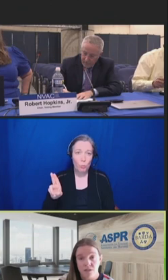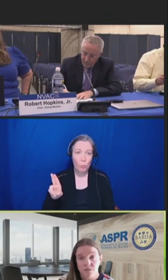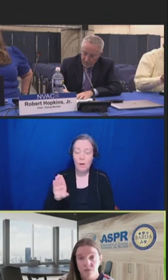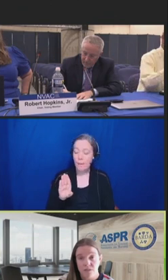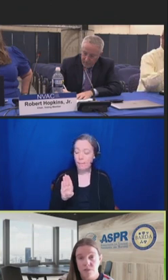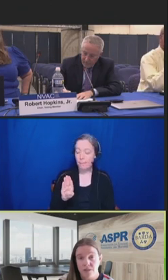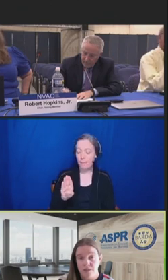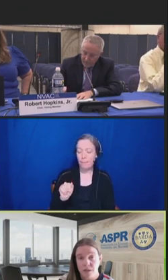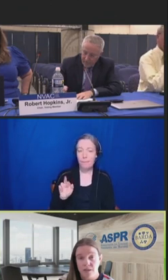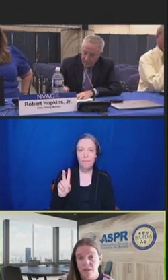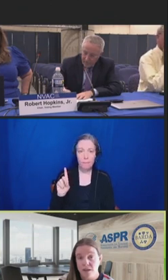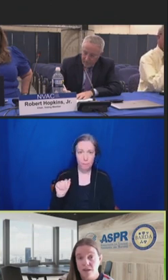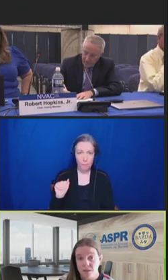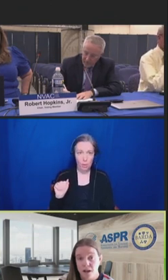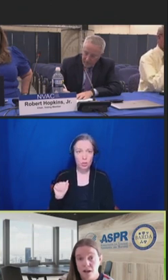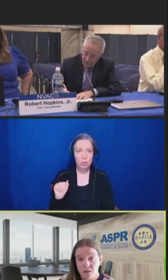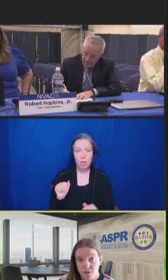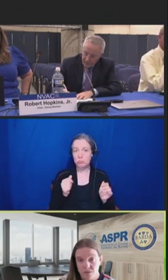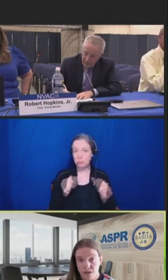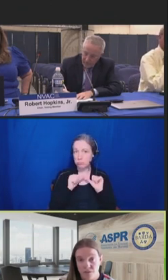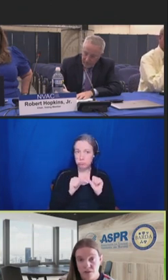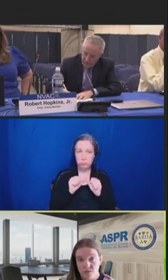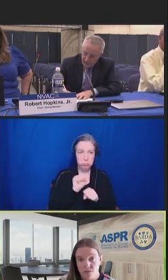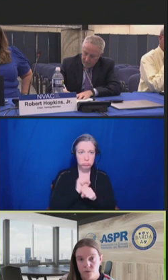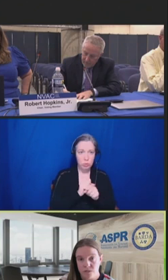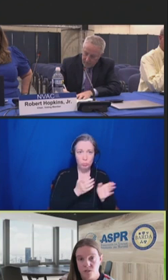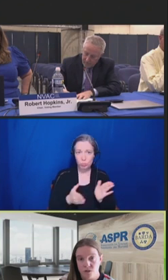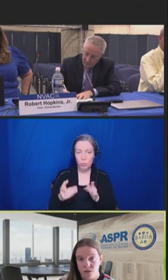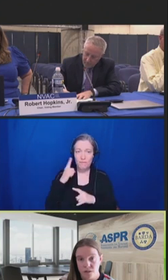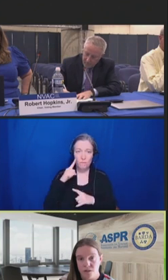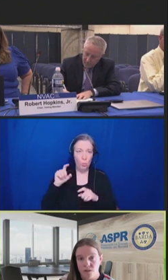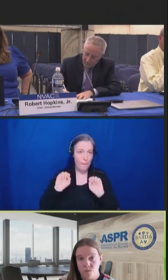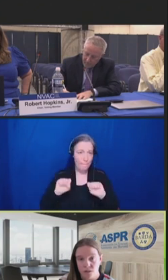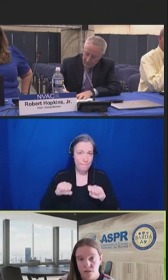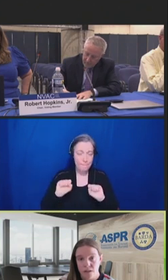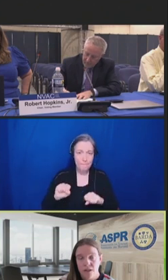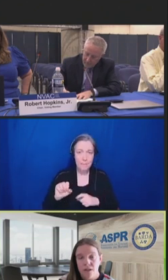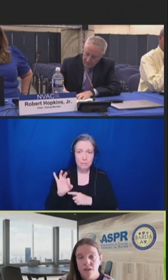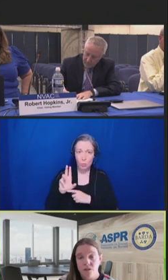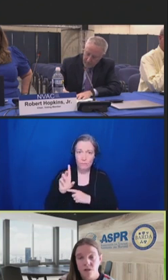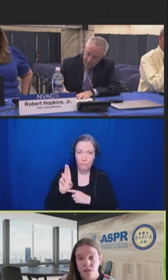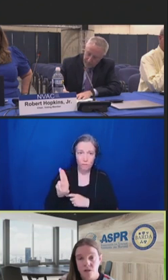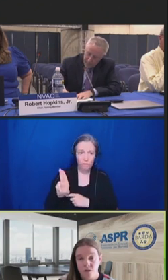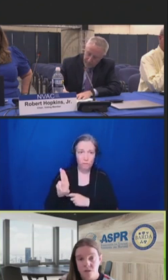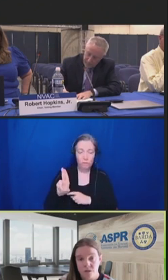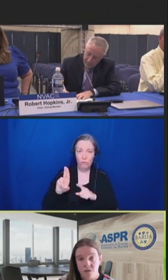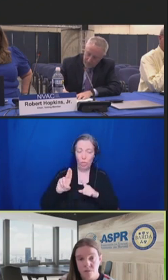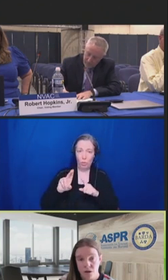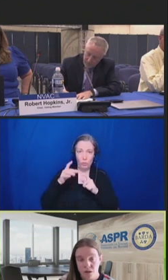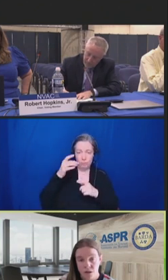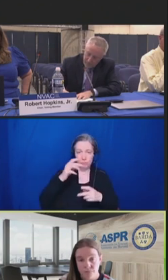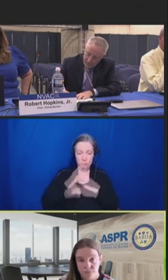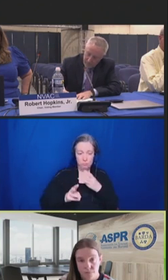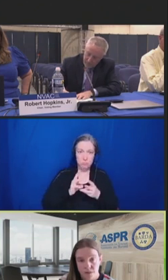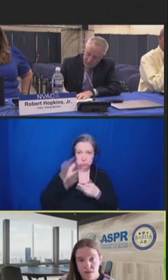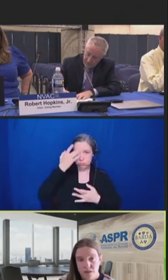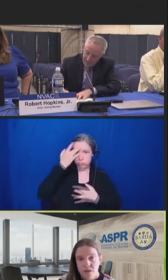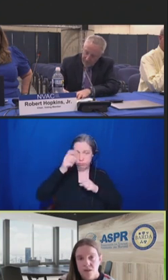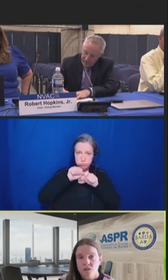of the high amount of avian influenza circulating globally, including in North and South America.